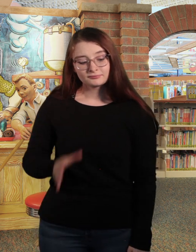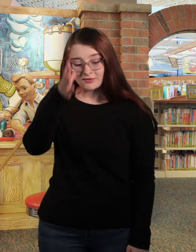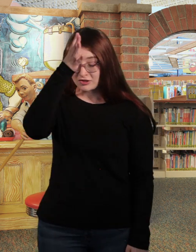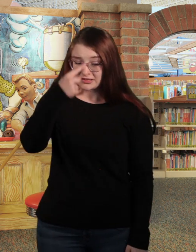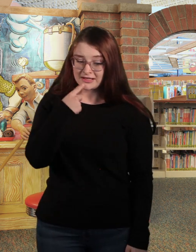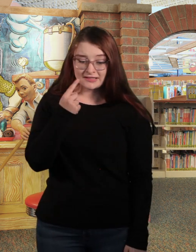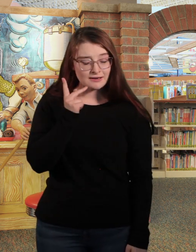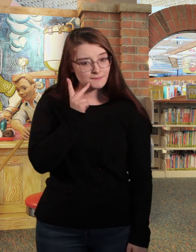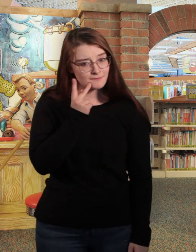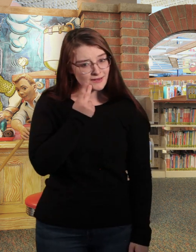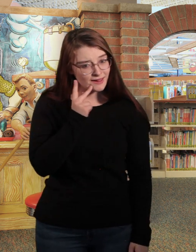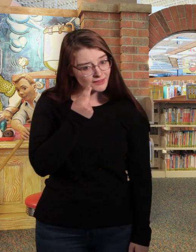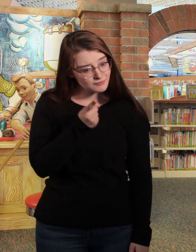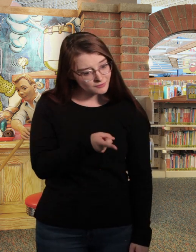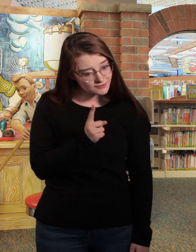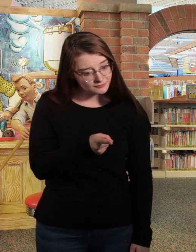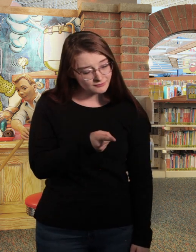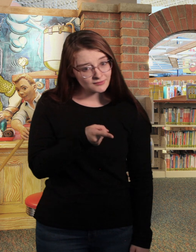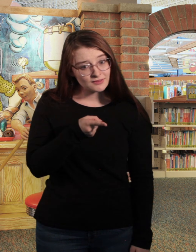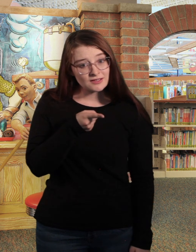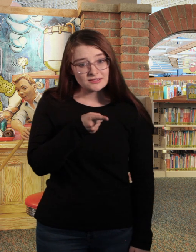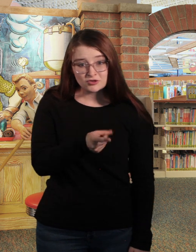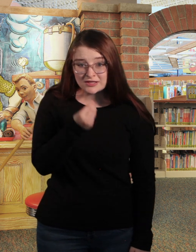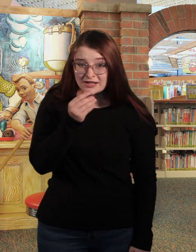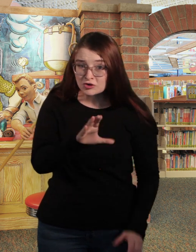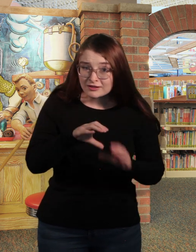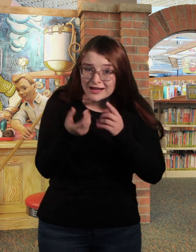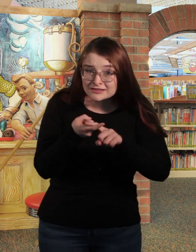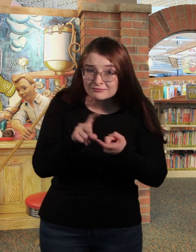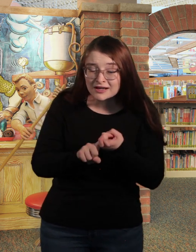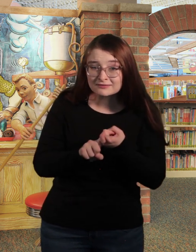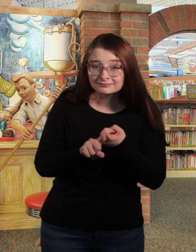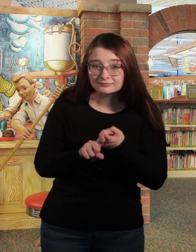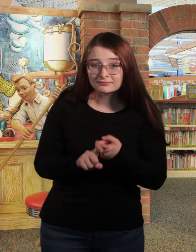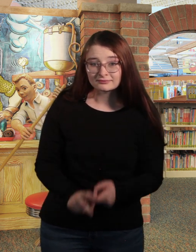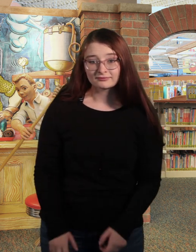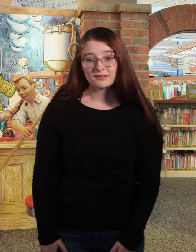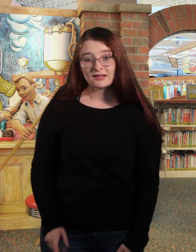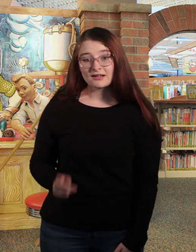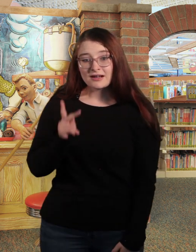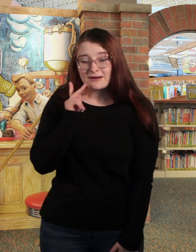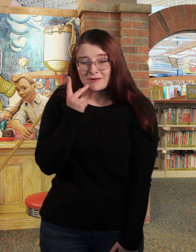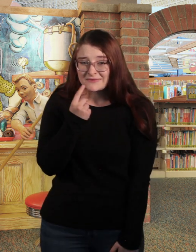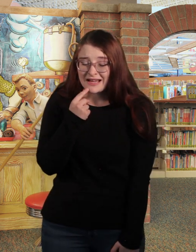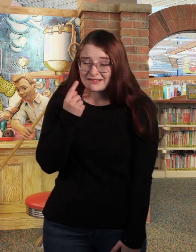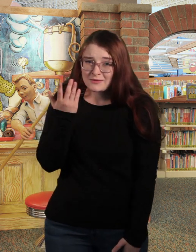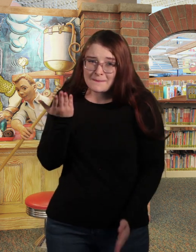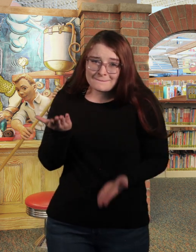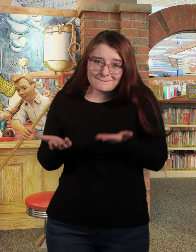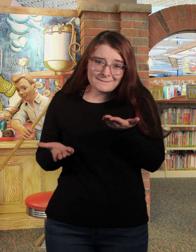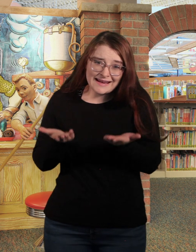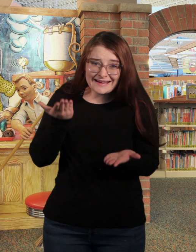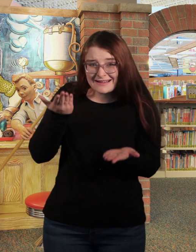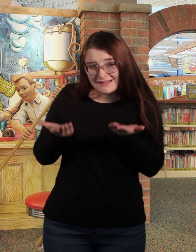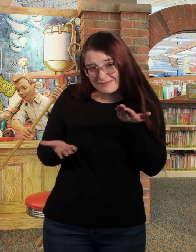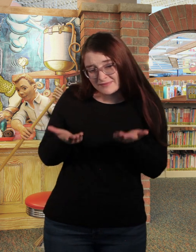"Penelope rex," her father asked, "did you eat your classmates?" "Well, maybe sort of just a little bit."